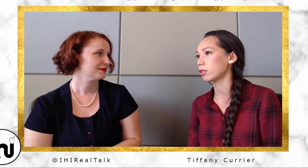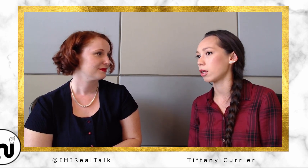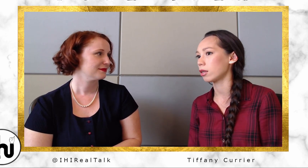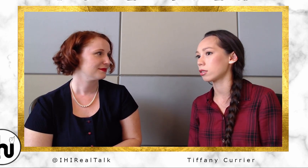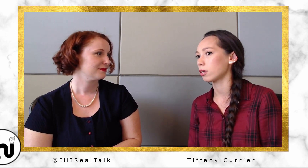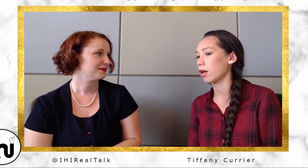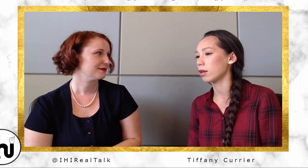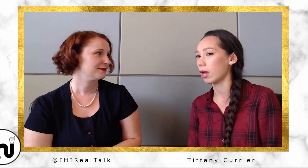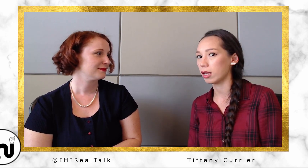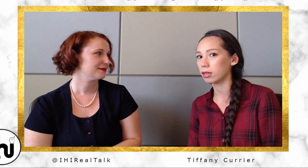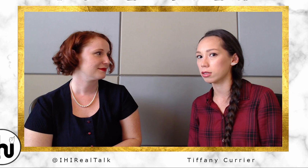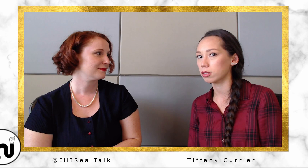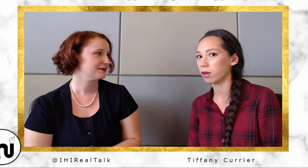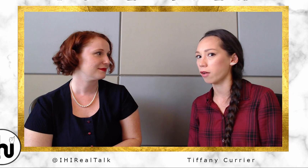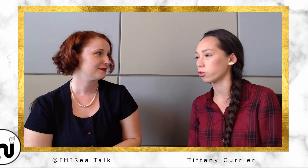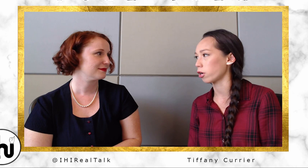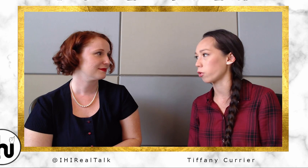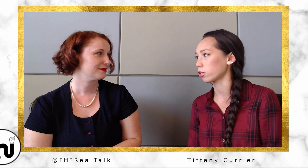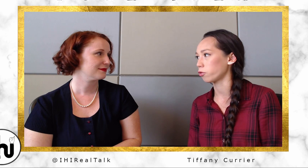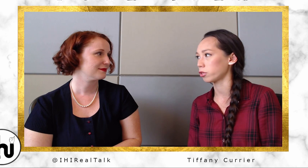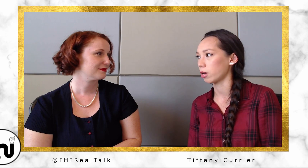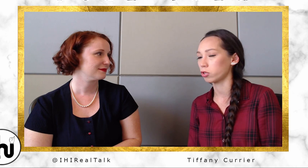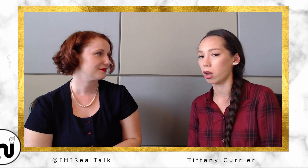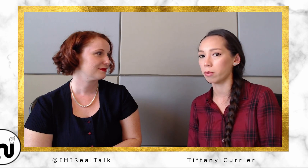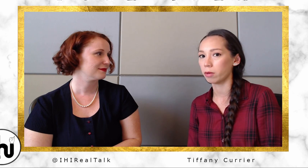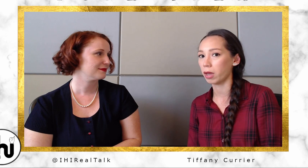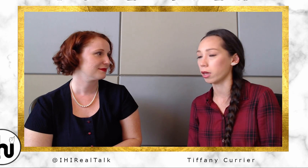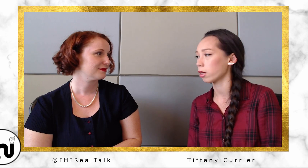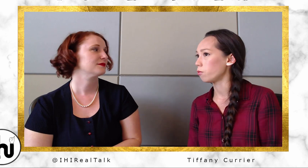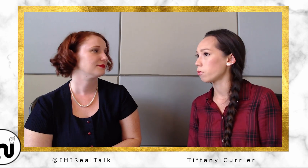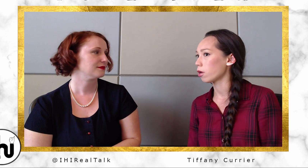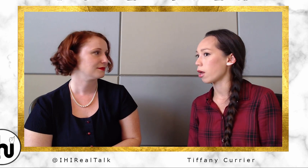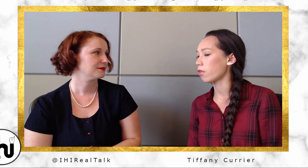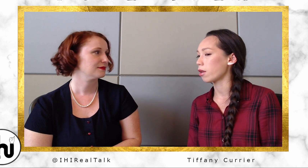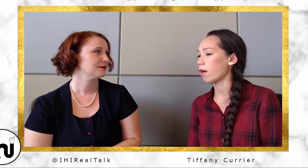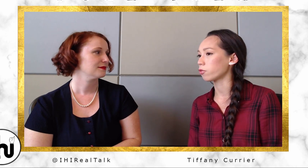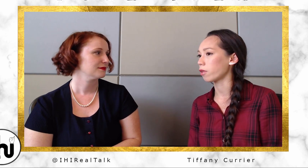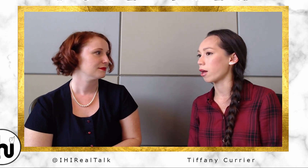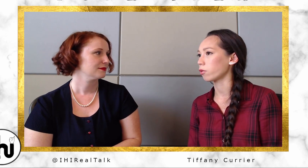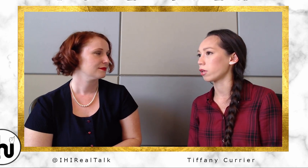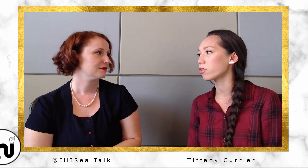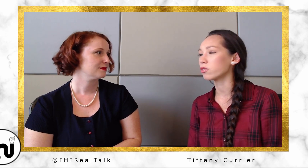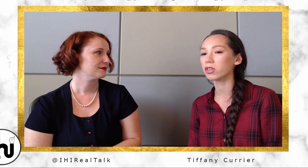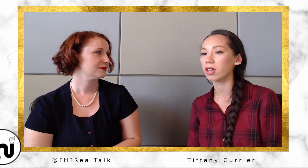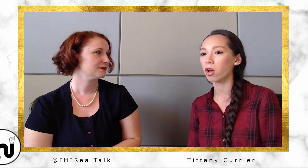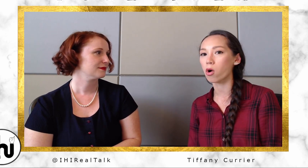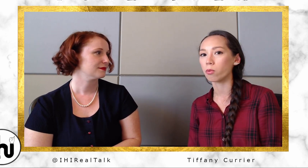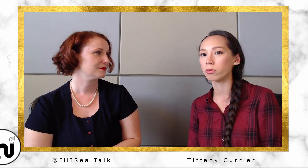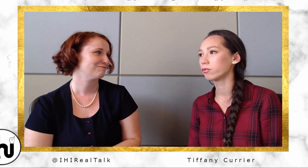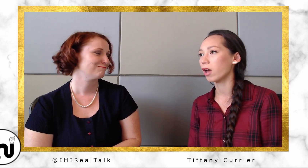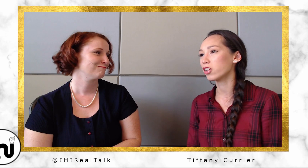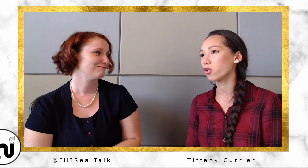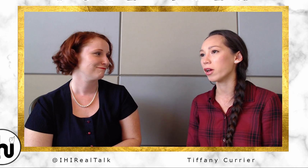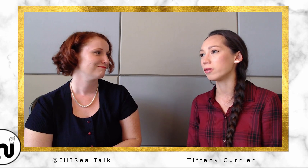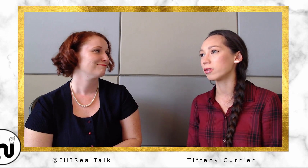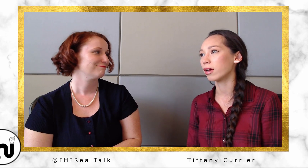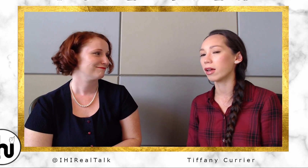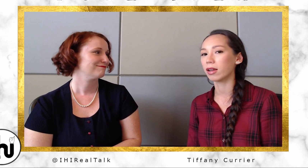it at night after I worked a full-time job at a bank. And then after that, I realized this feels like home. I enjoy it. And I, and I get